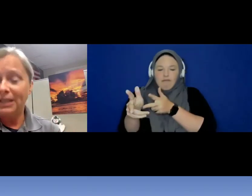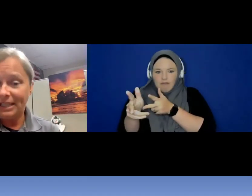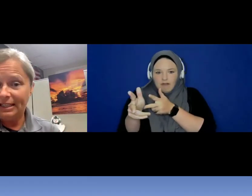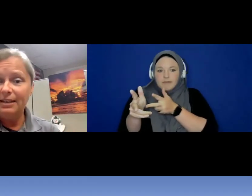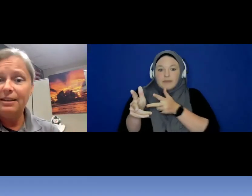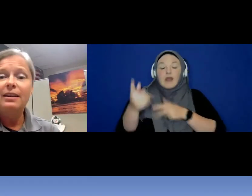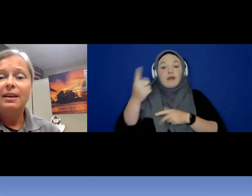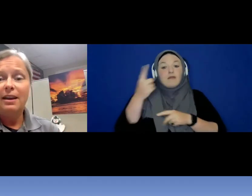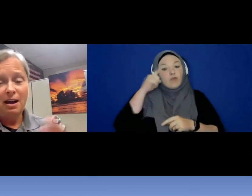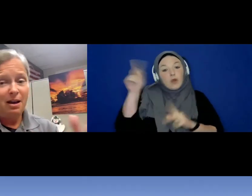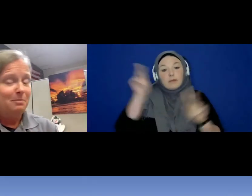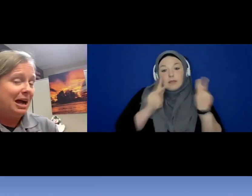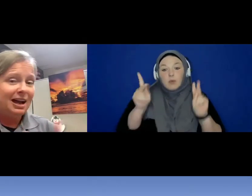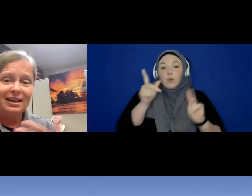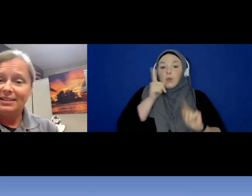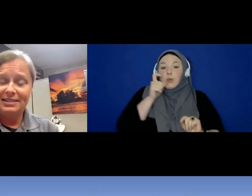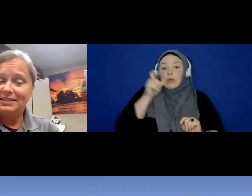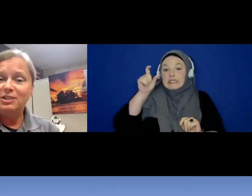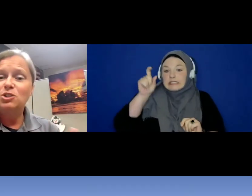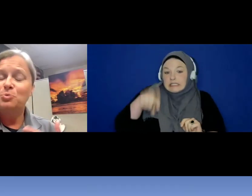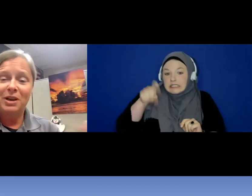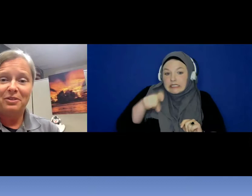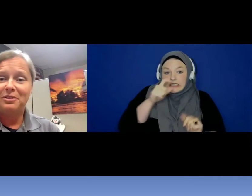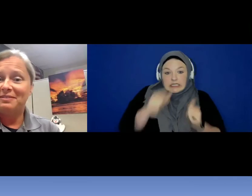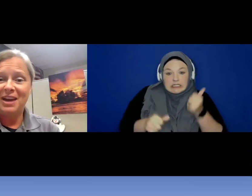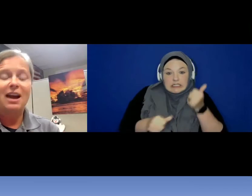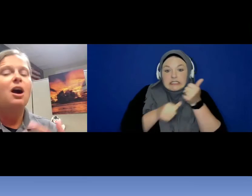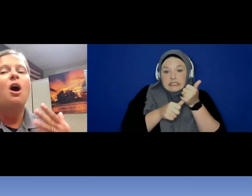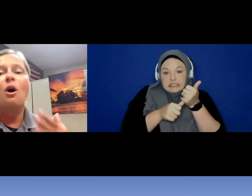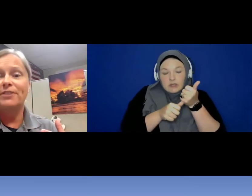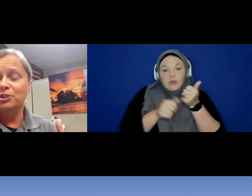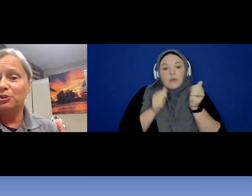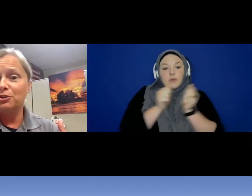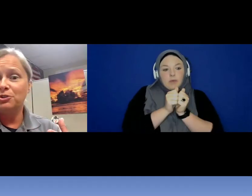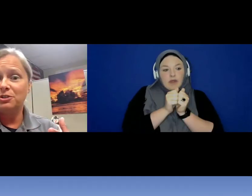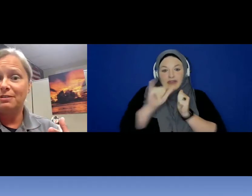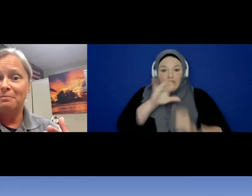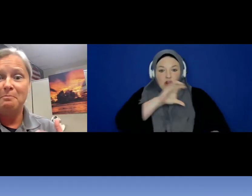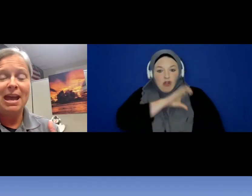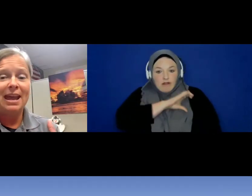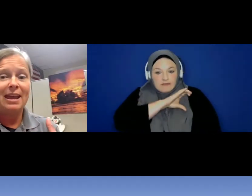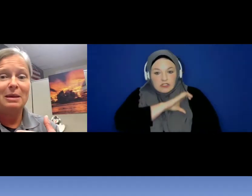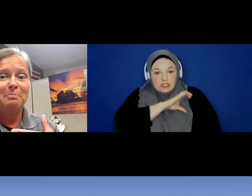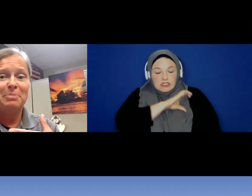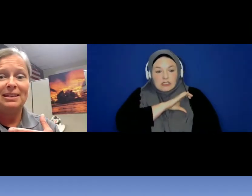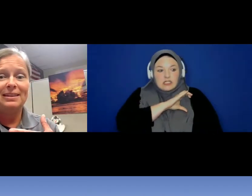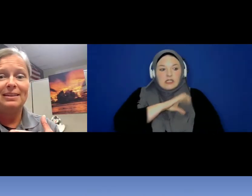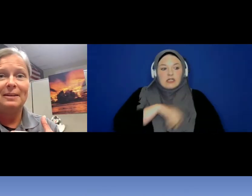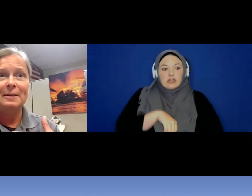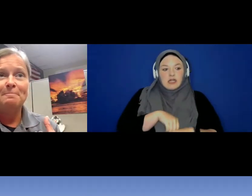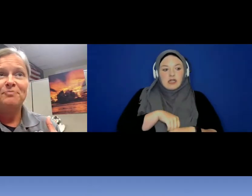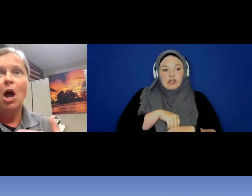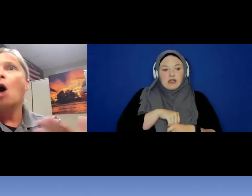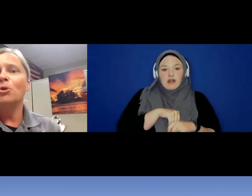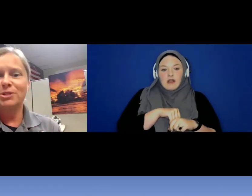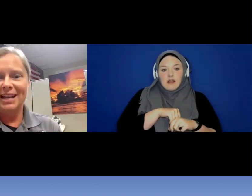need assistance with that officers may be almost at